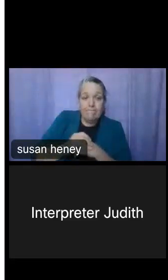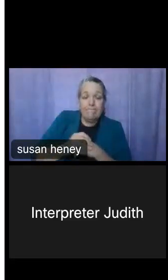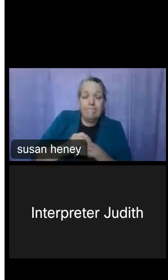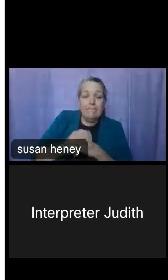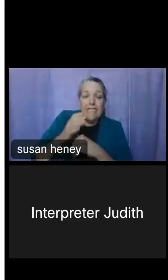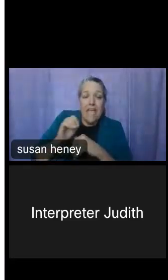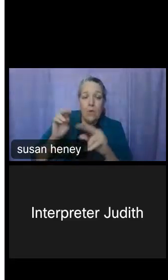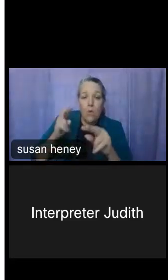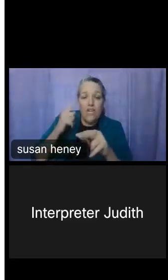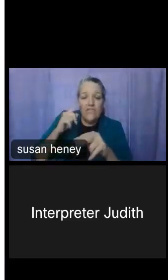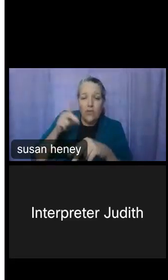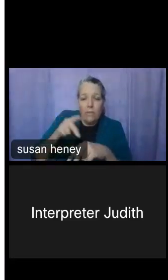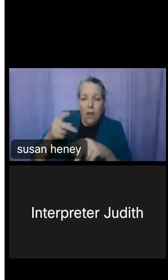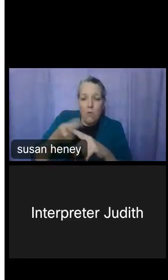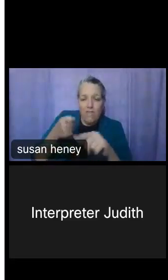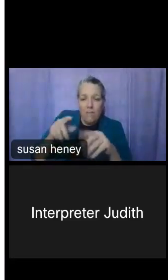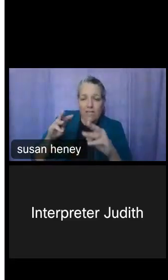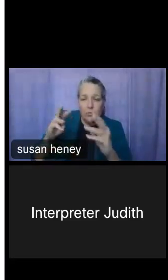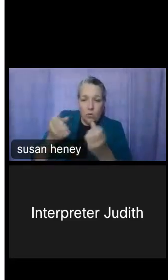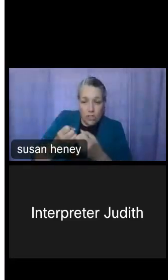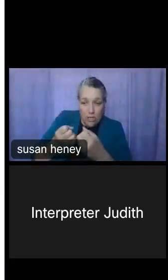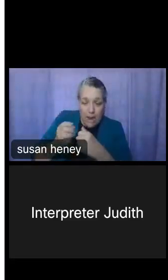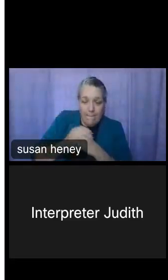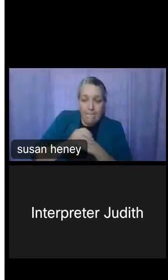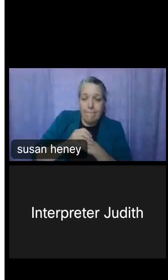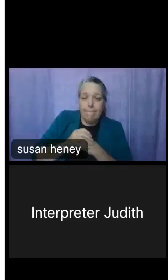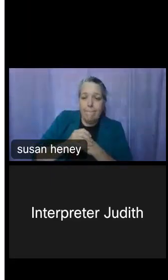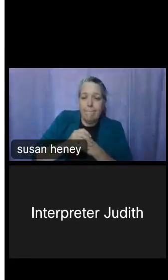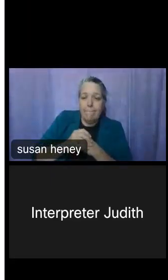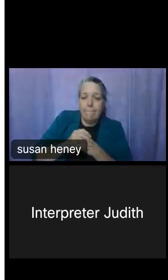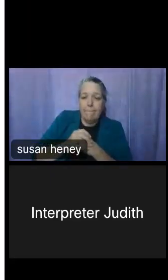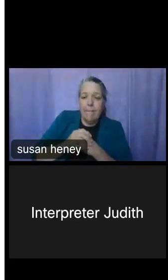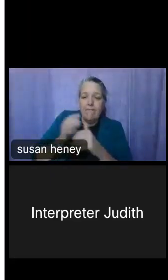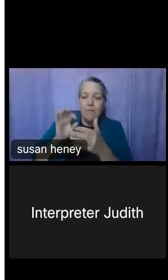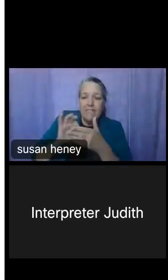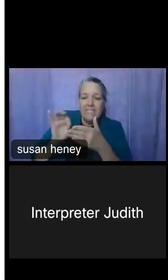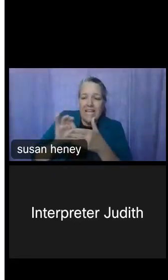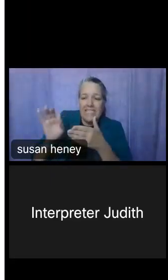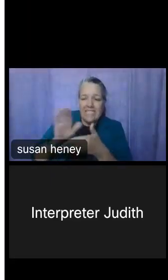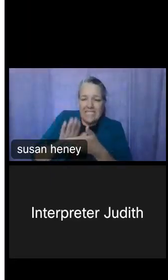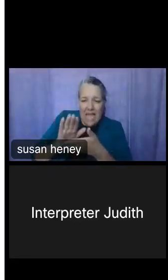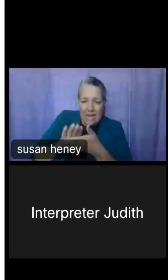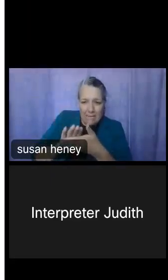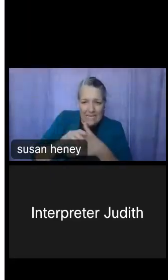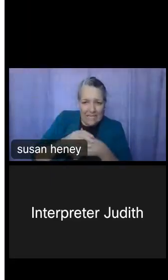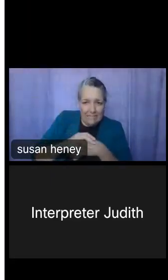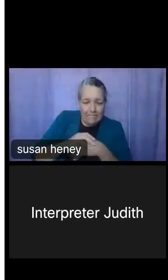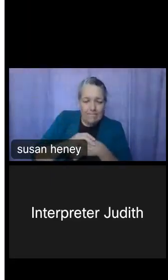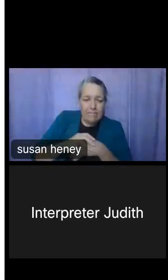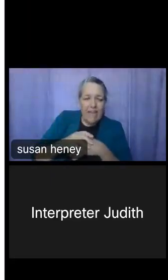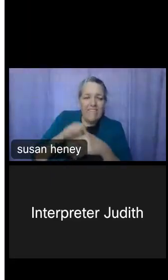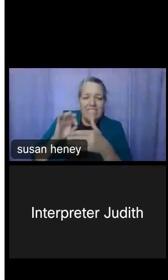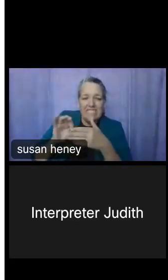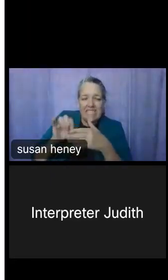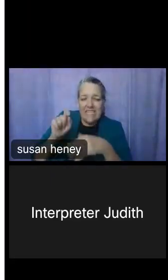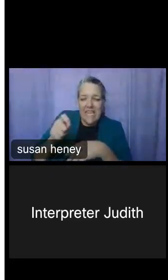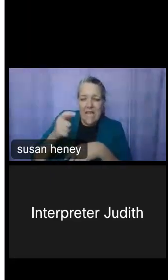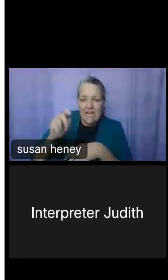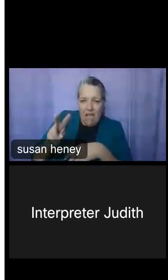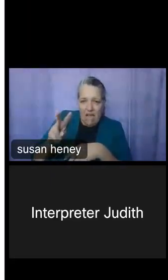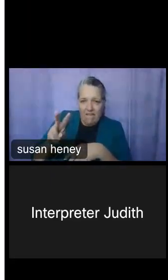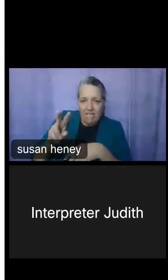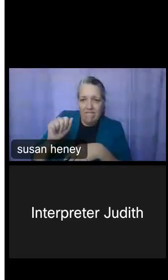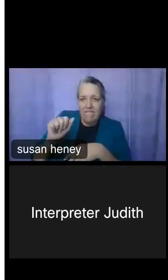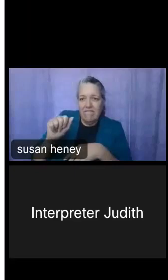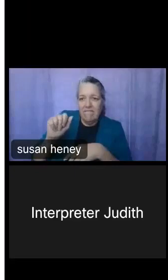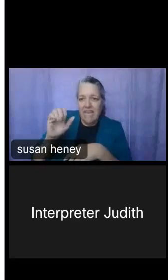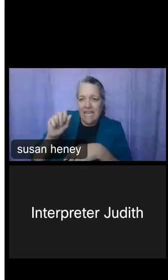from this workshop on the Census Academy by visiting census.gov/academy. That brings us